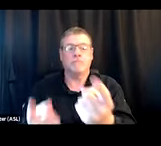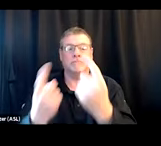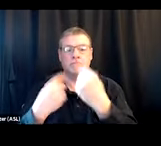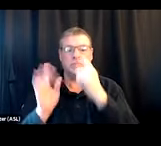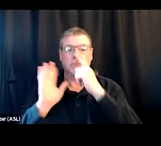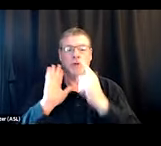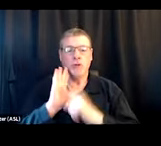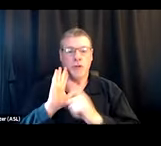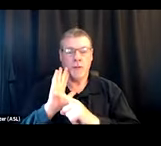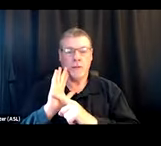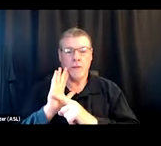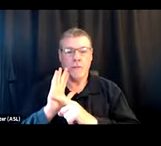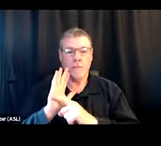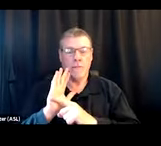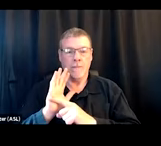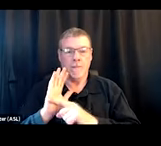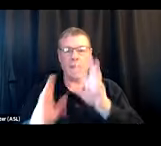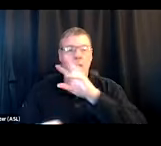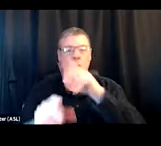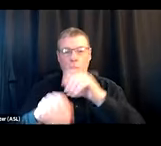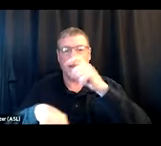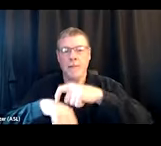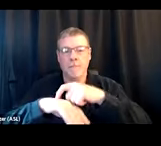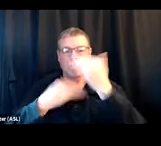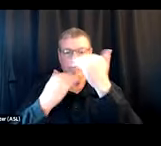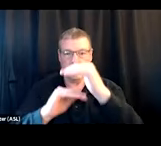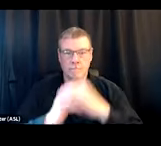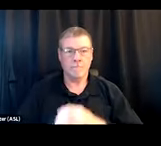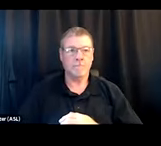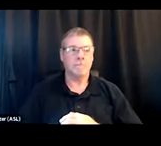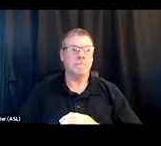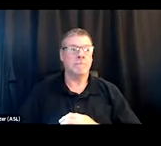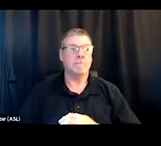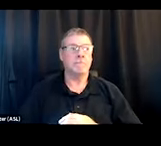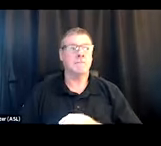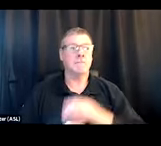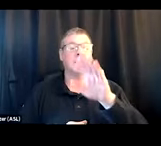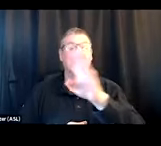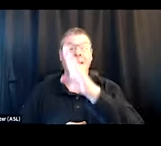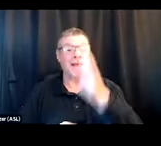if they don't check in with the app in a certain period of time. Similarly, Never Use Alone,